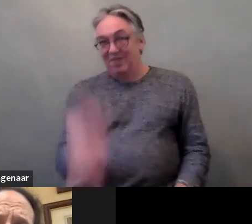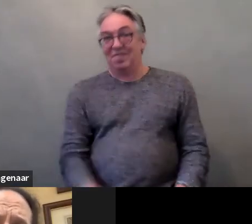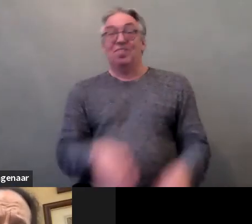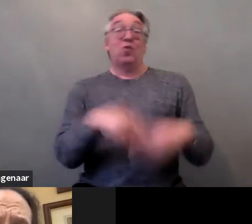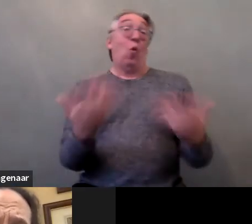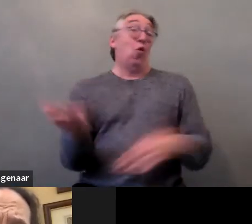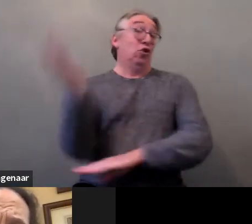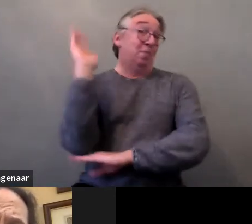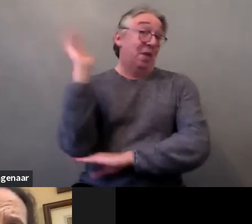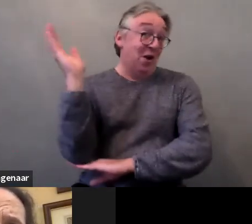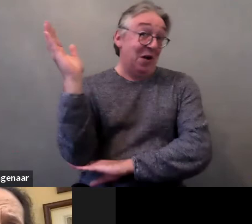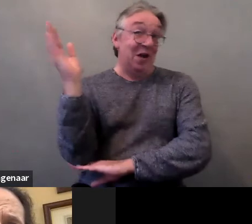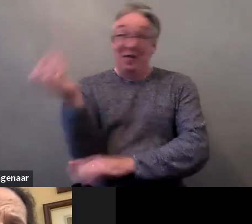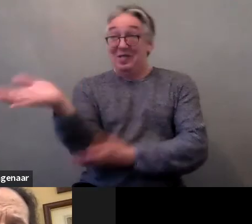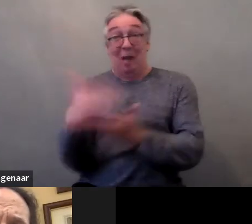which is really great.